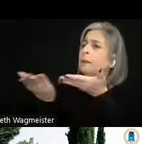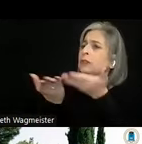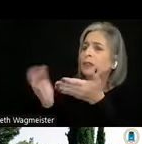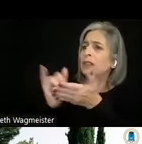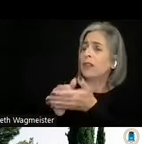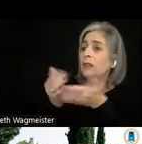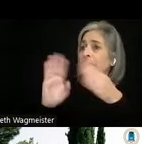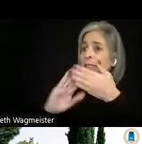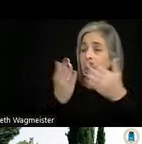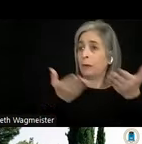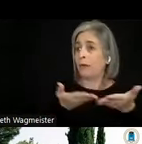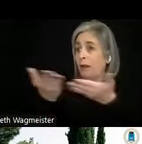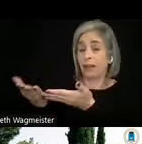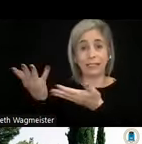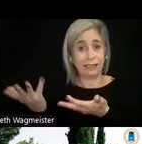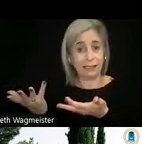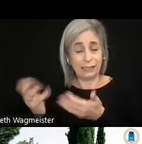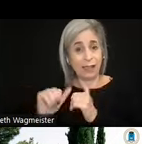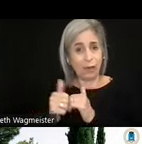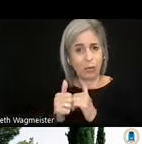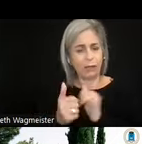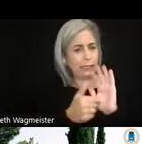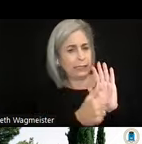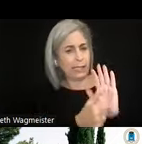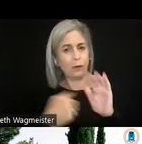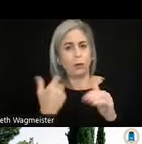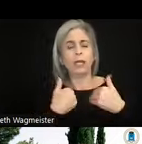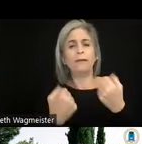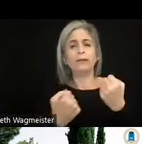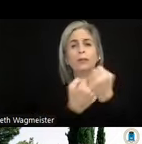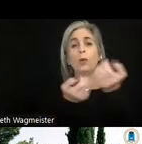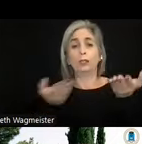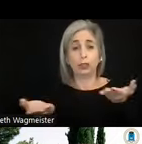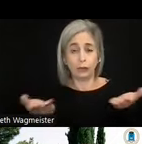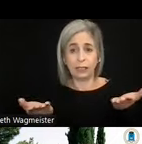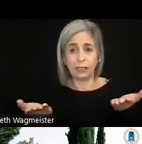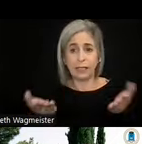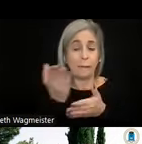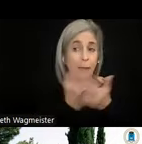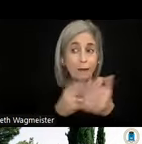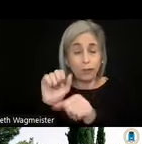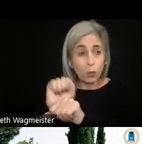So in this example, we have a support service that part of its work is to explain how to use